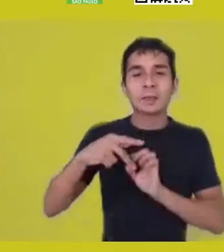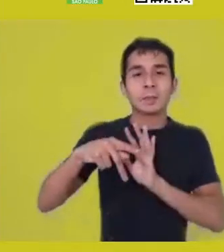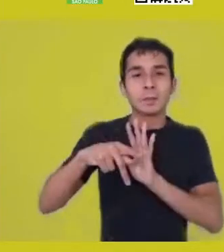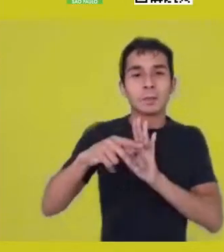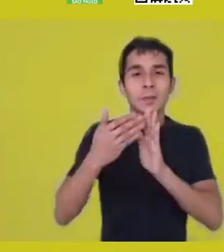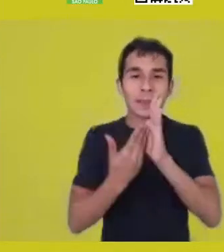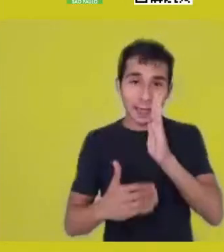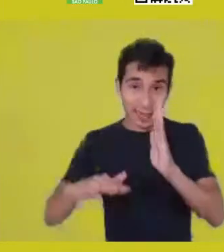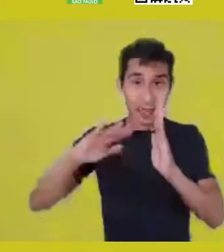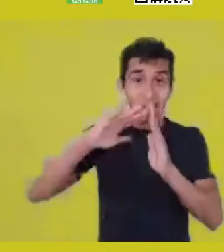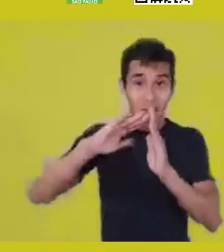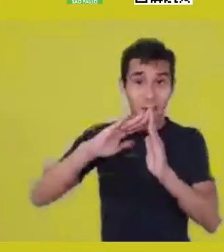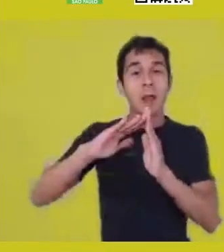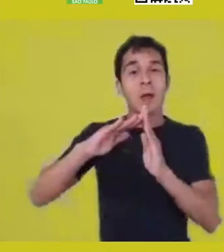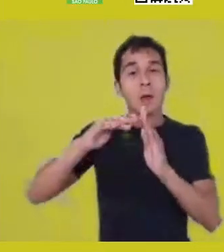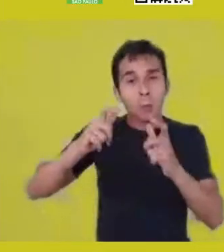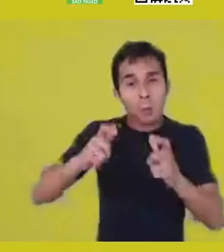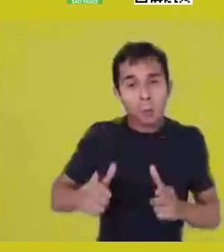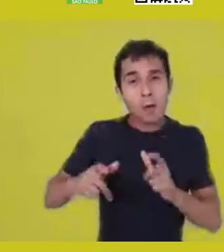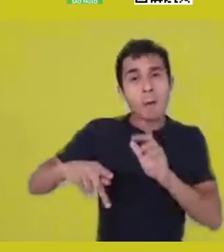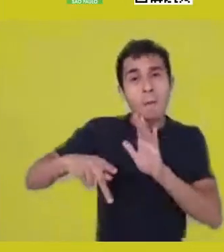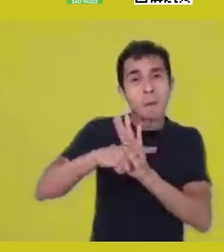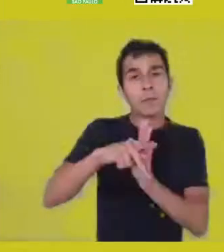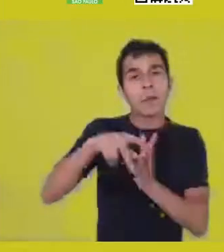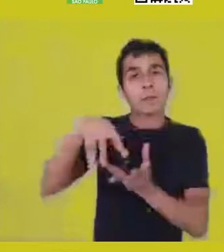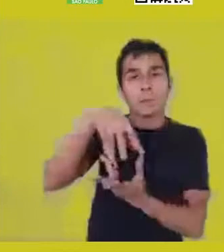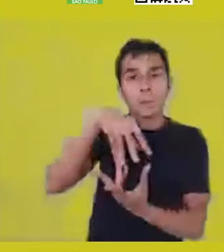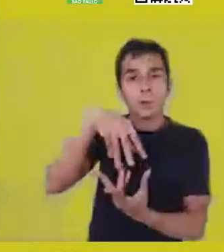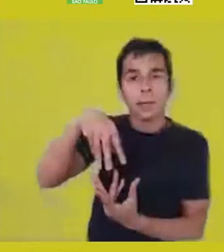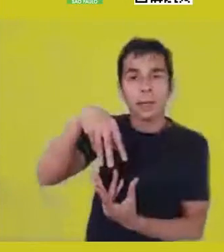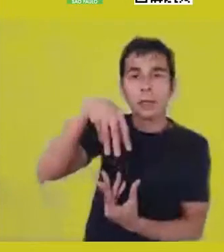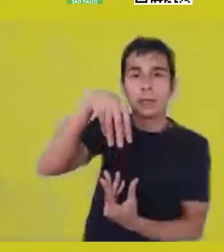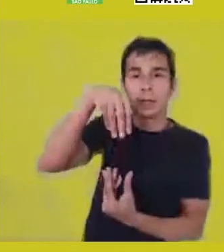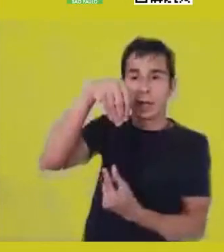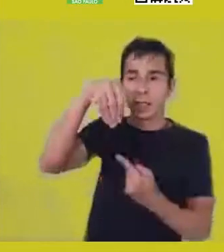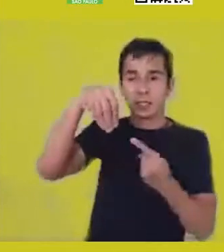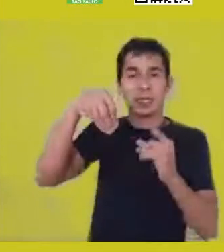of reconnection and realignment of that spirit with its mythical womb